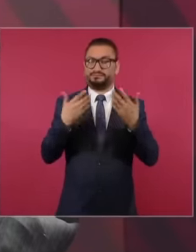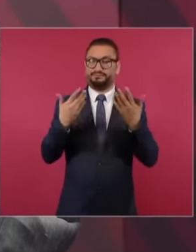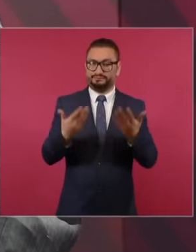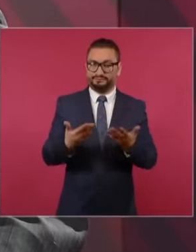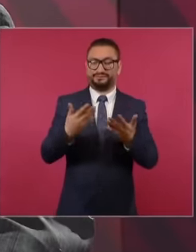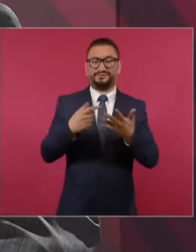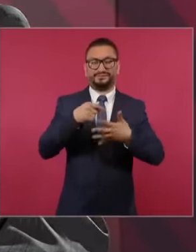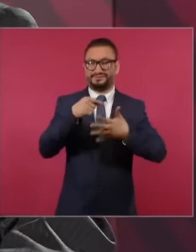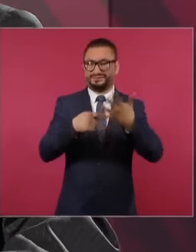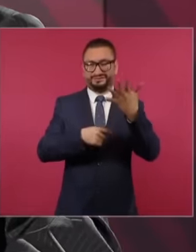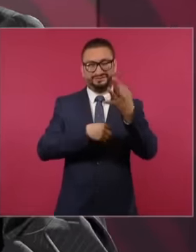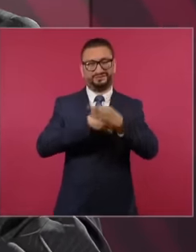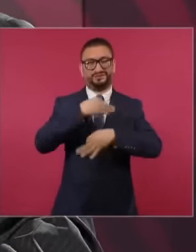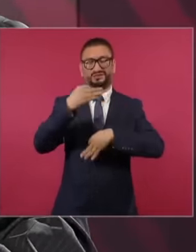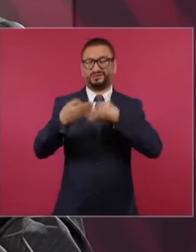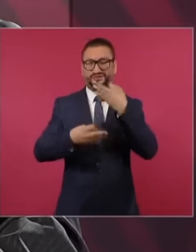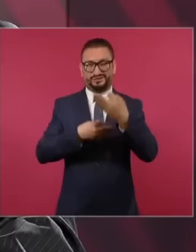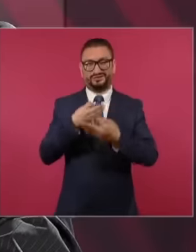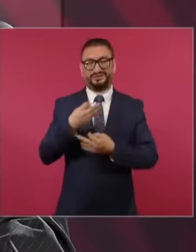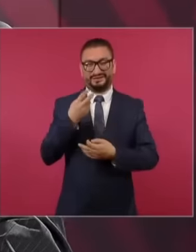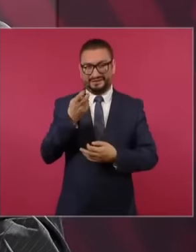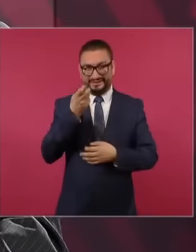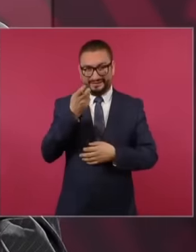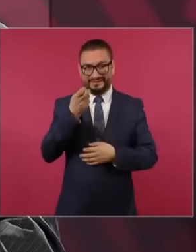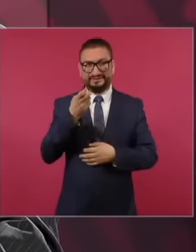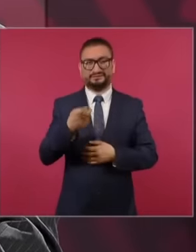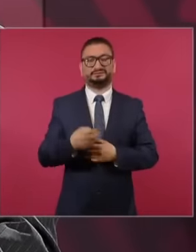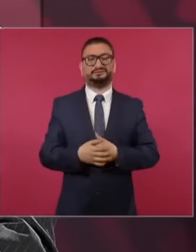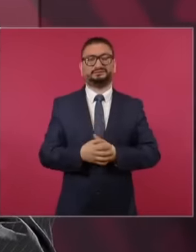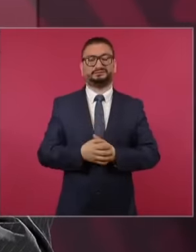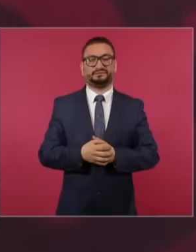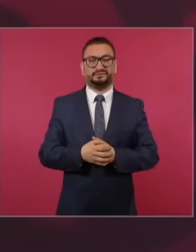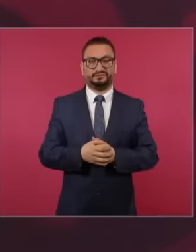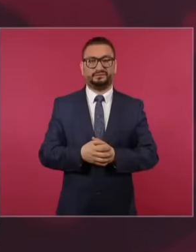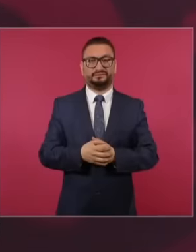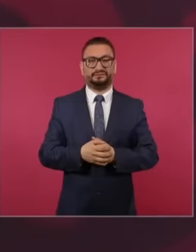this must